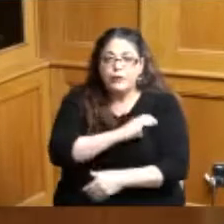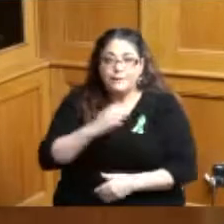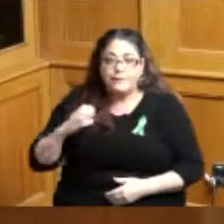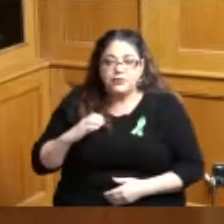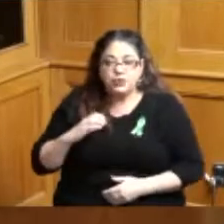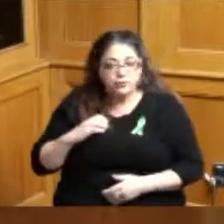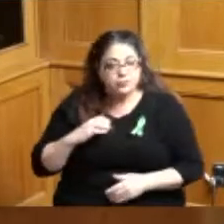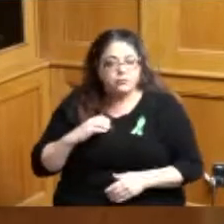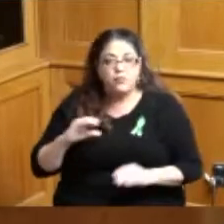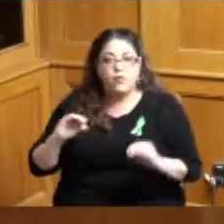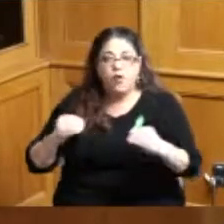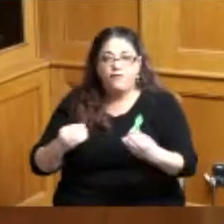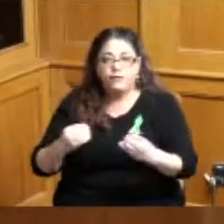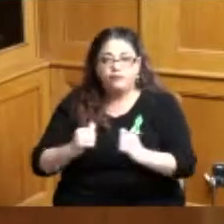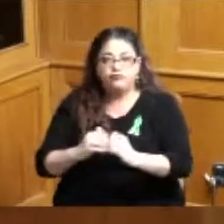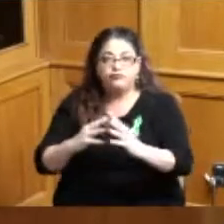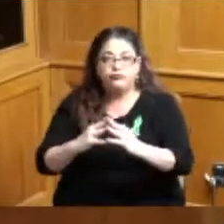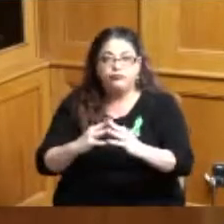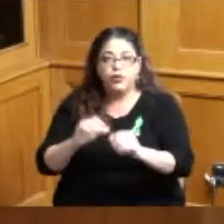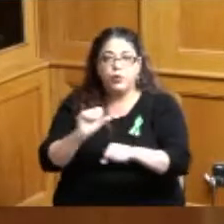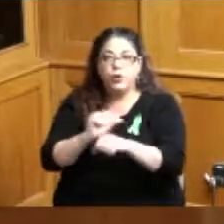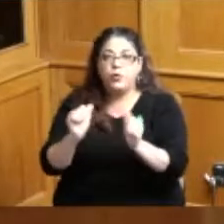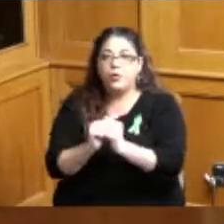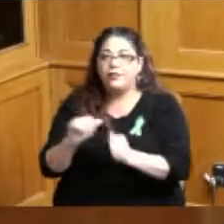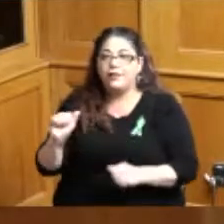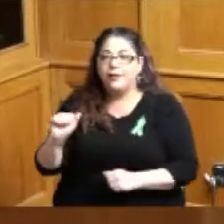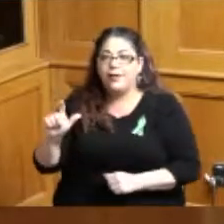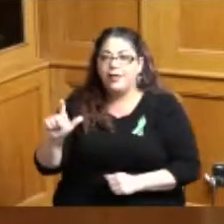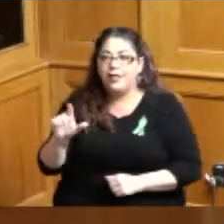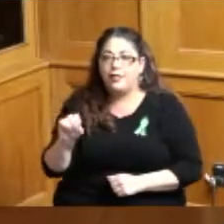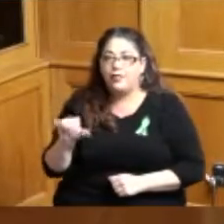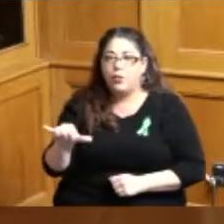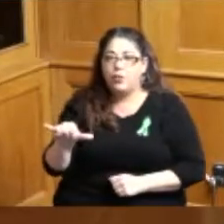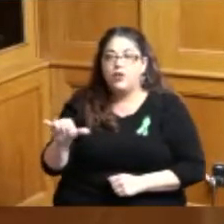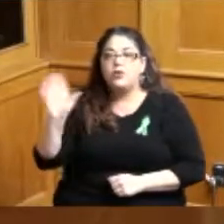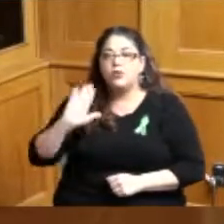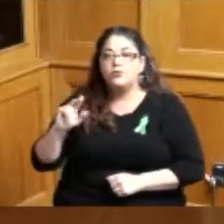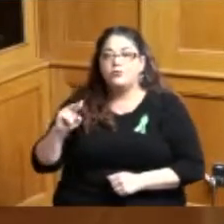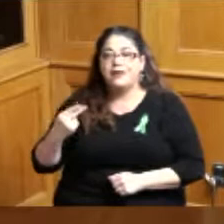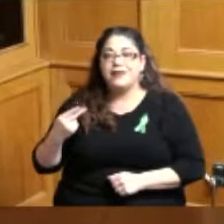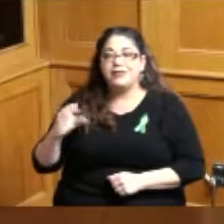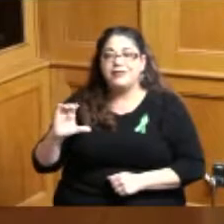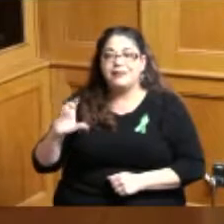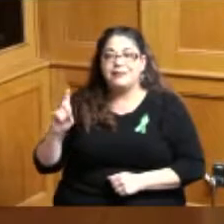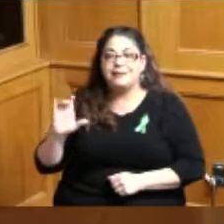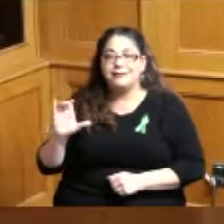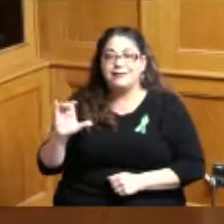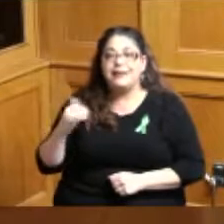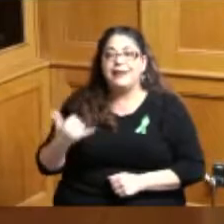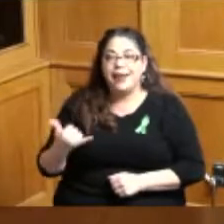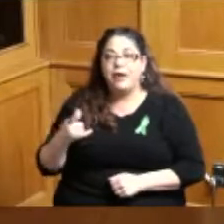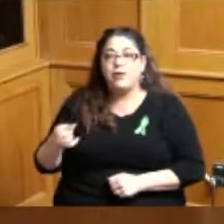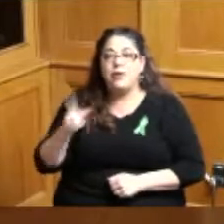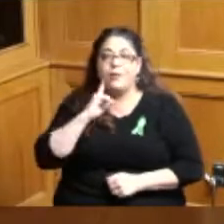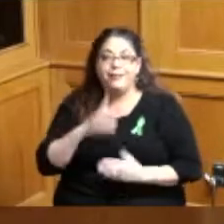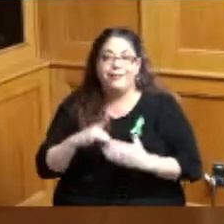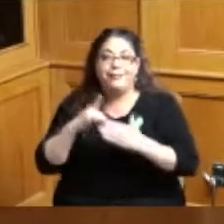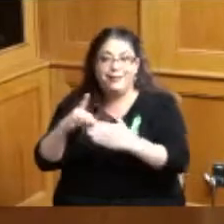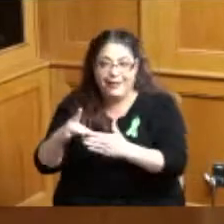he'll be working with Alloy which is was formerly HCDC and he is going to be leading that charge and